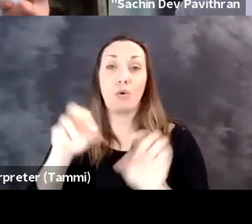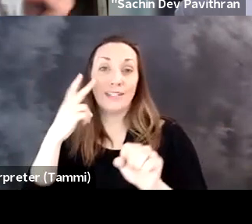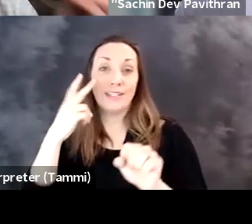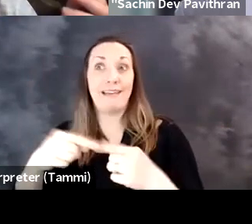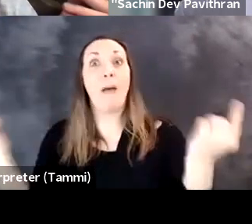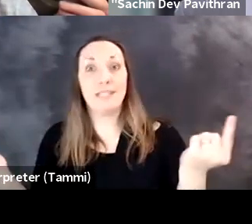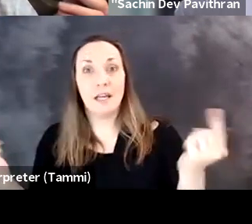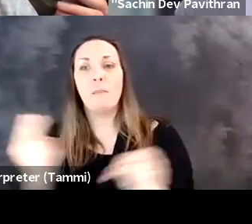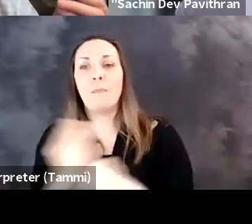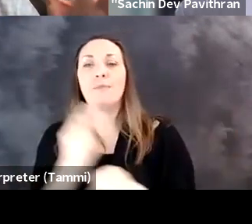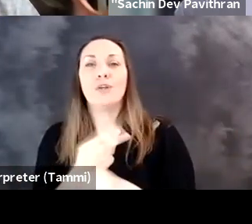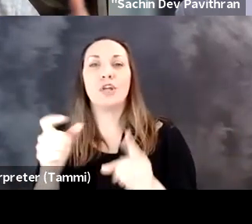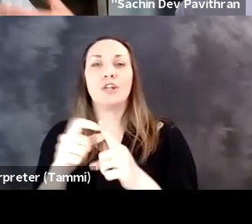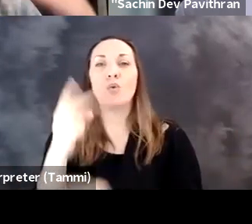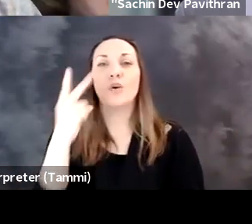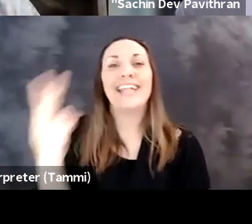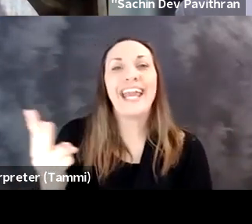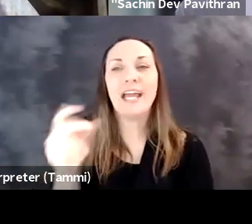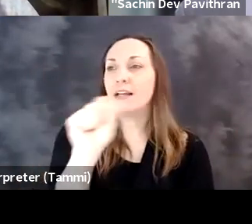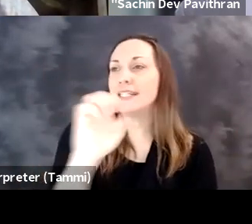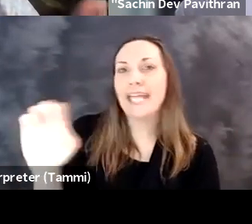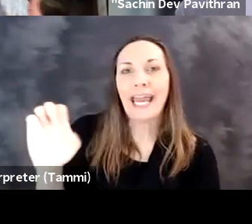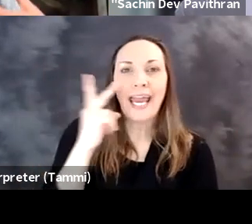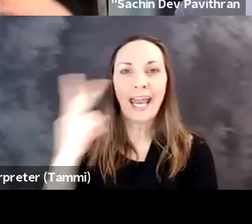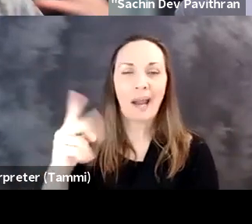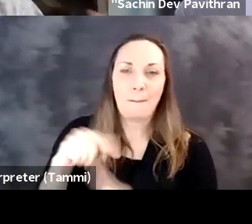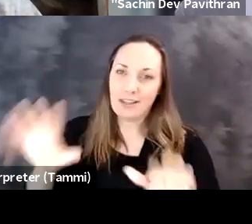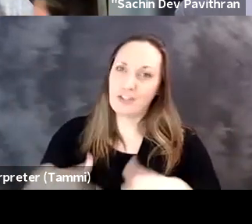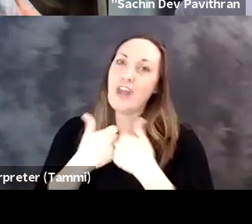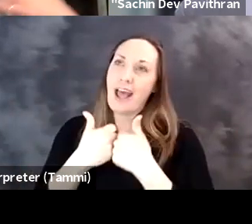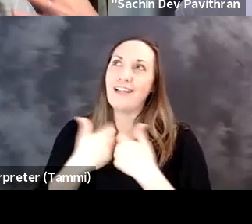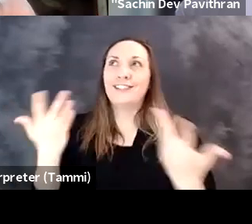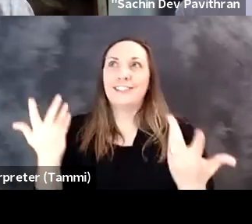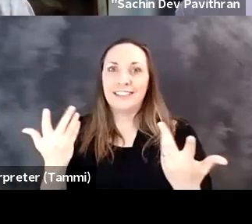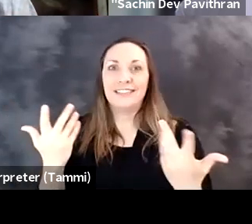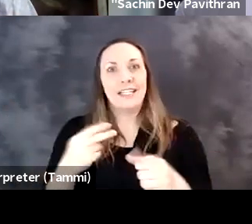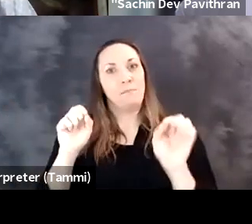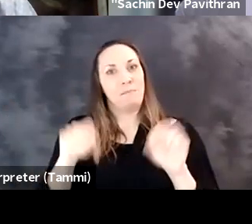And you will see the exact opposite. Or, and, again, I'm using the word "see"